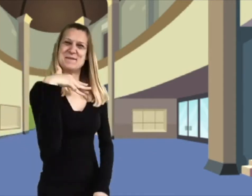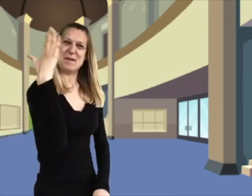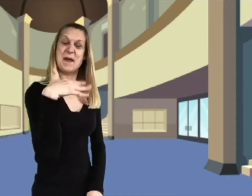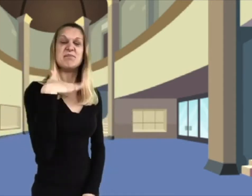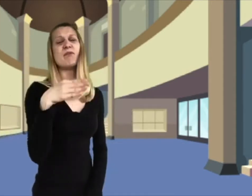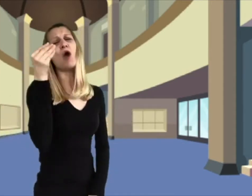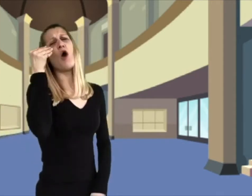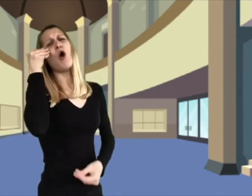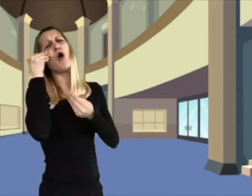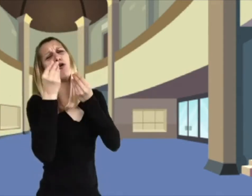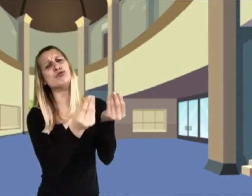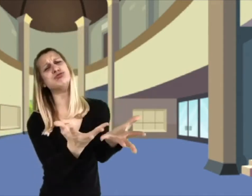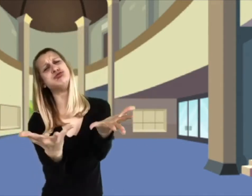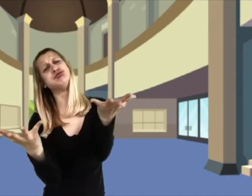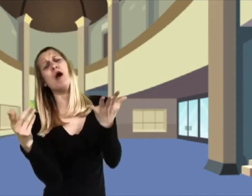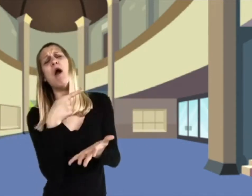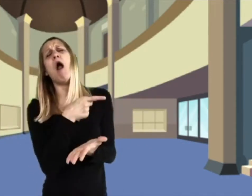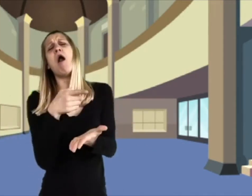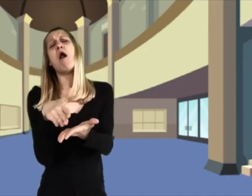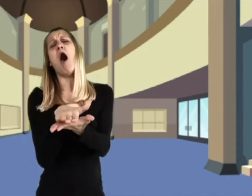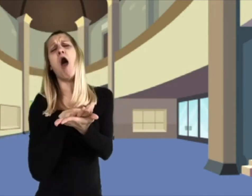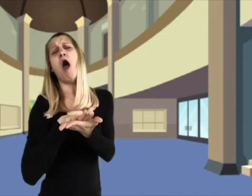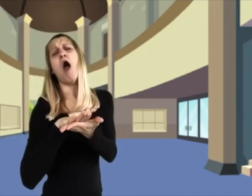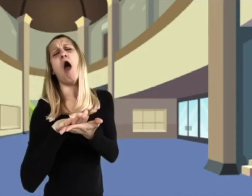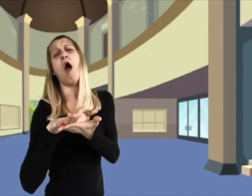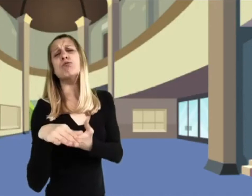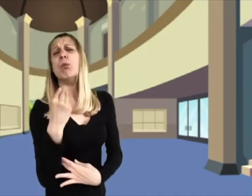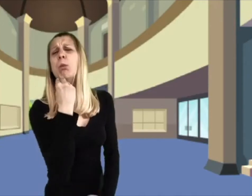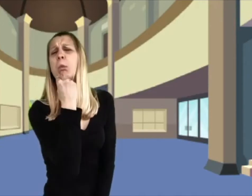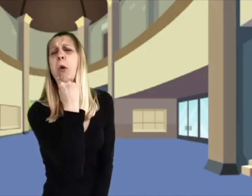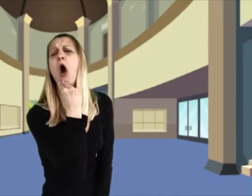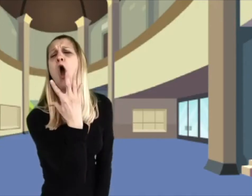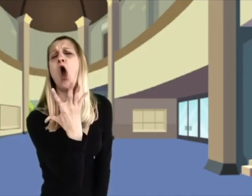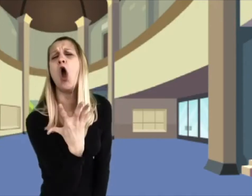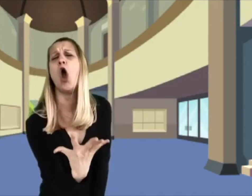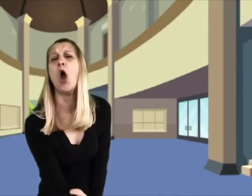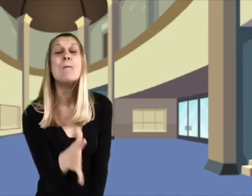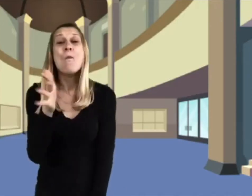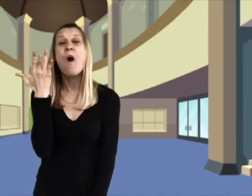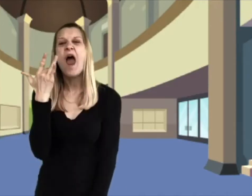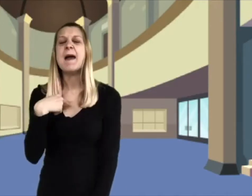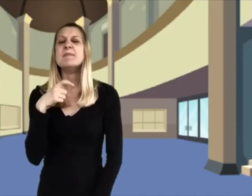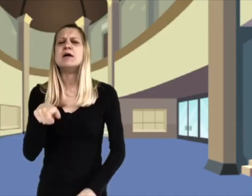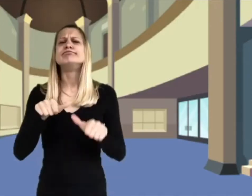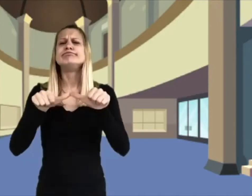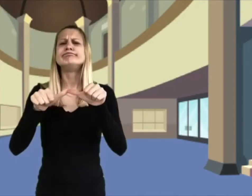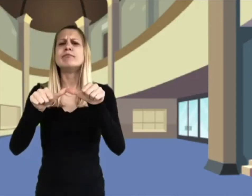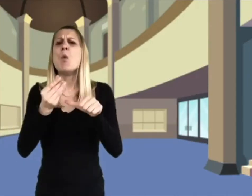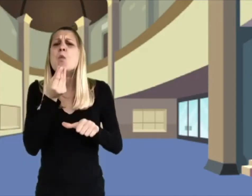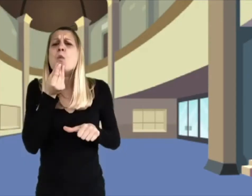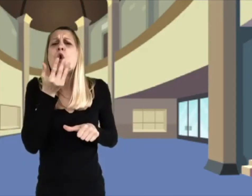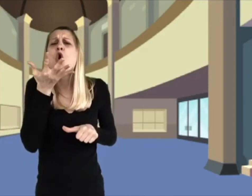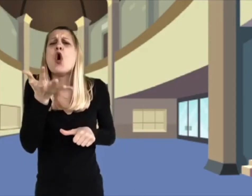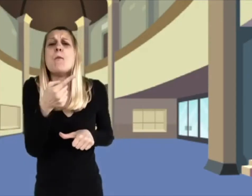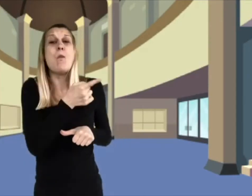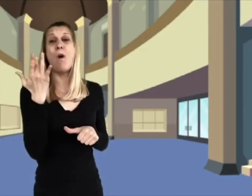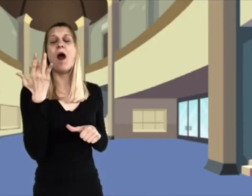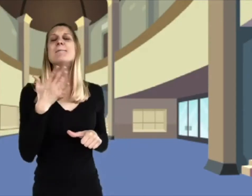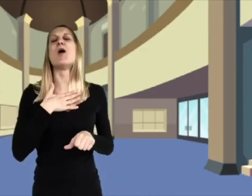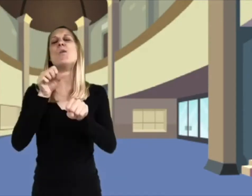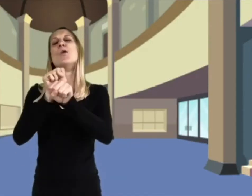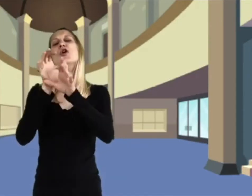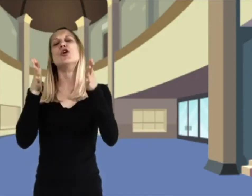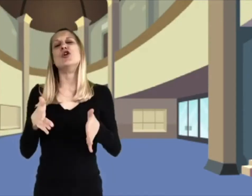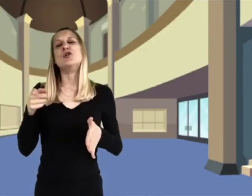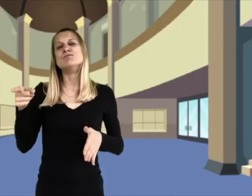That’s right! It’s nice and warm inside! I have to keep it warm inside the factory because of the workers!